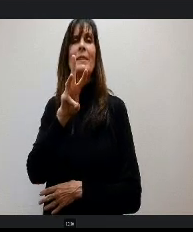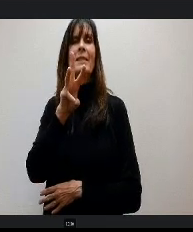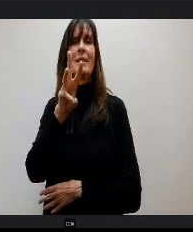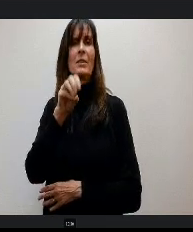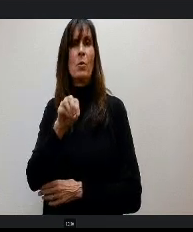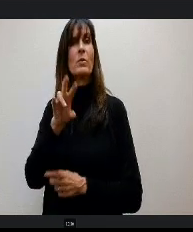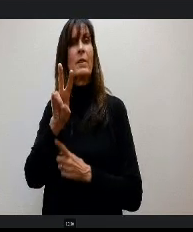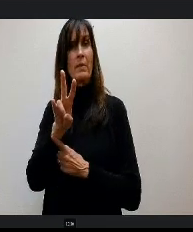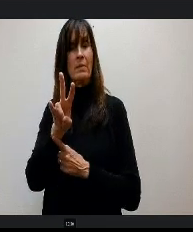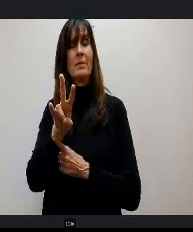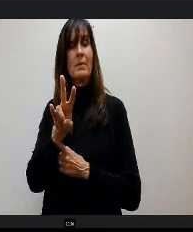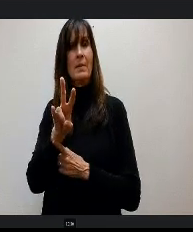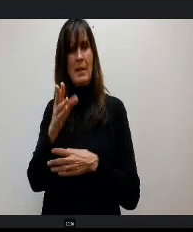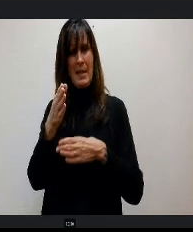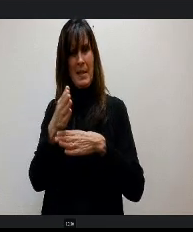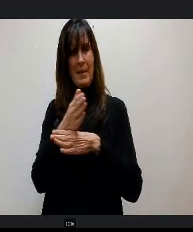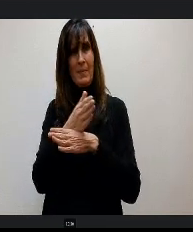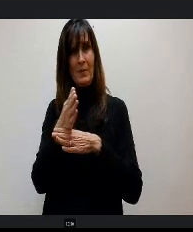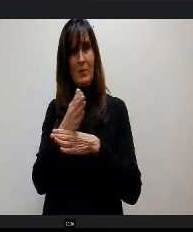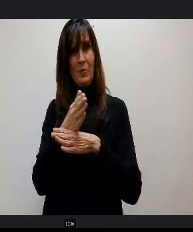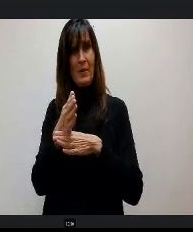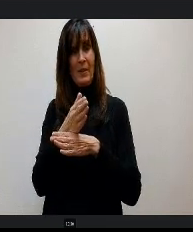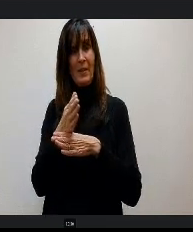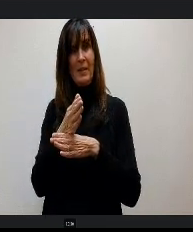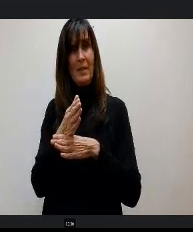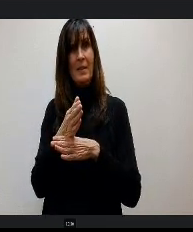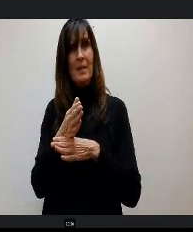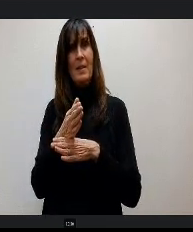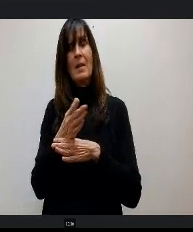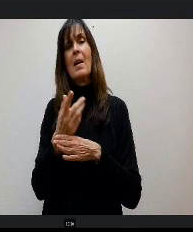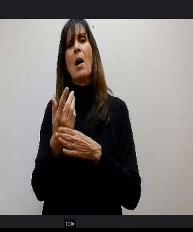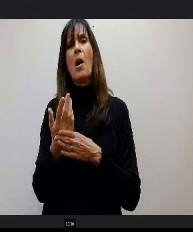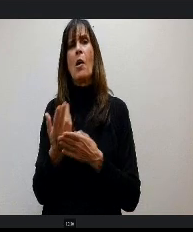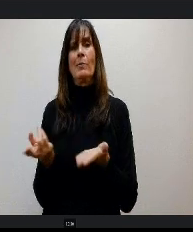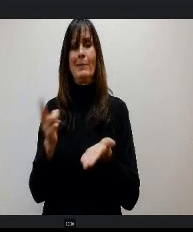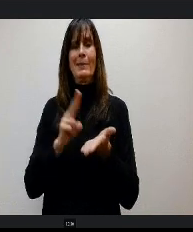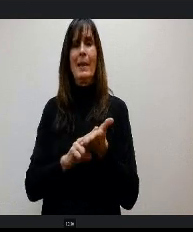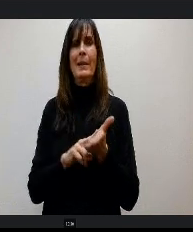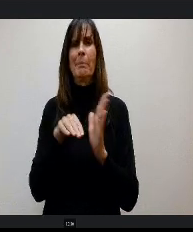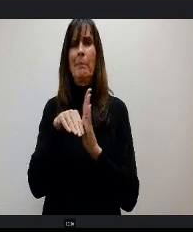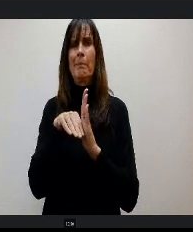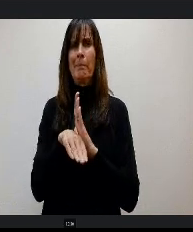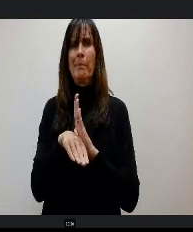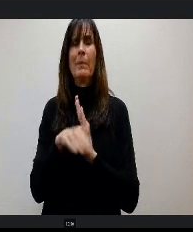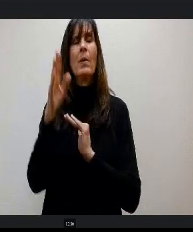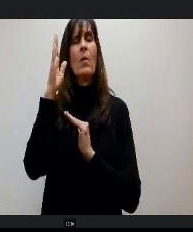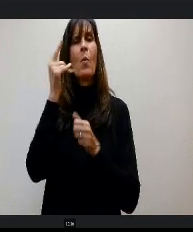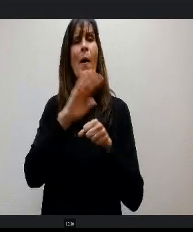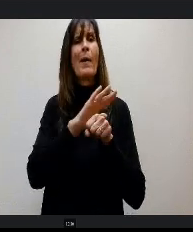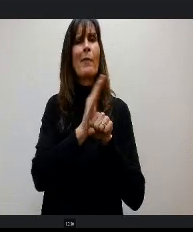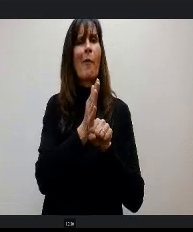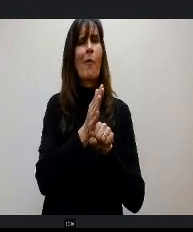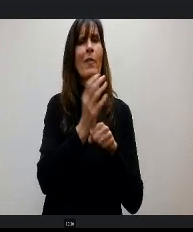There our enrollment did a dip, so with Covid in 2021, we went down to 25